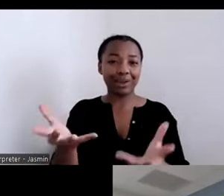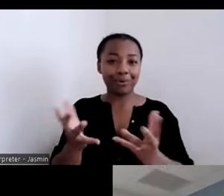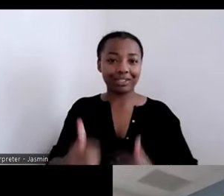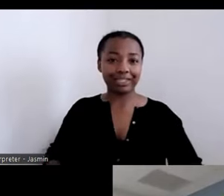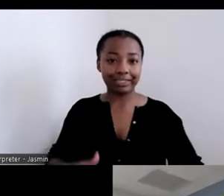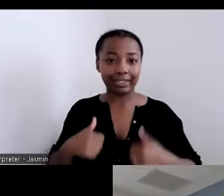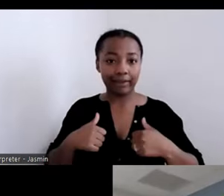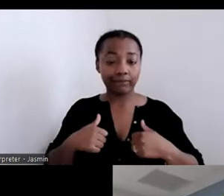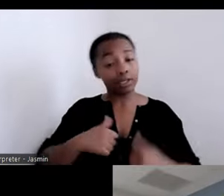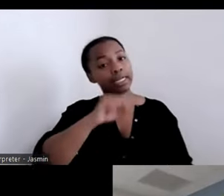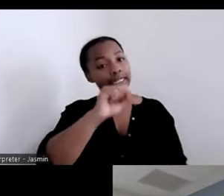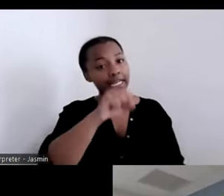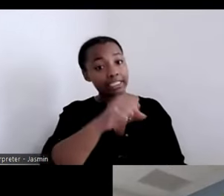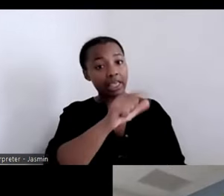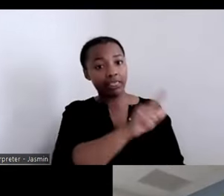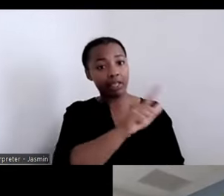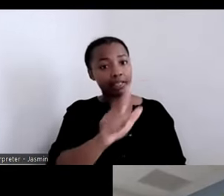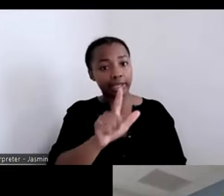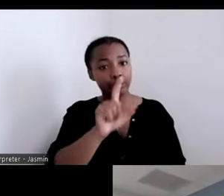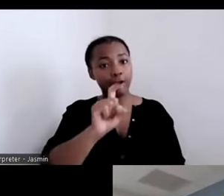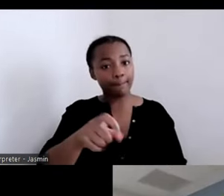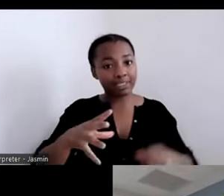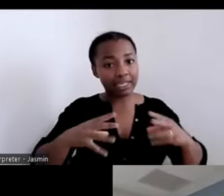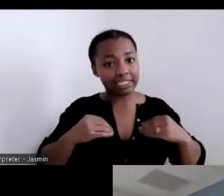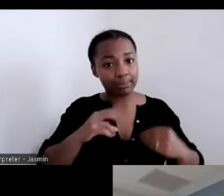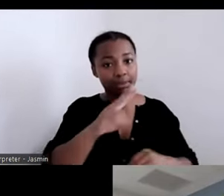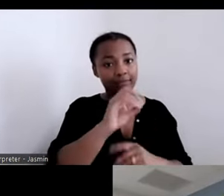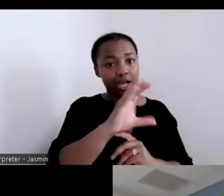voucher. We have a whole team that does nothing but landlord outreach and